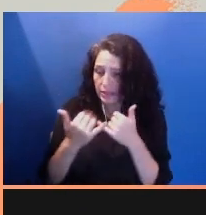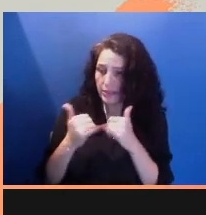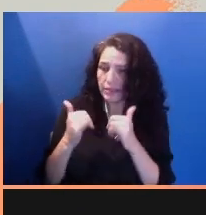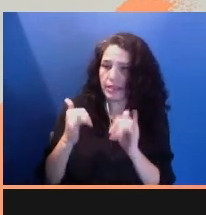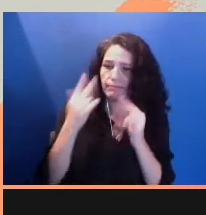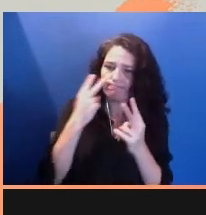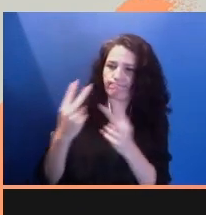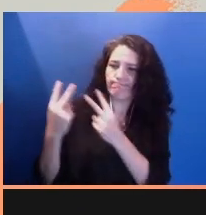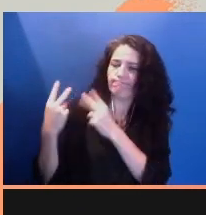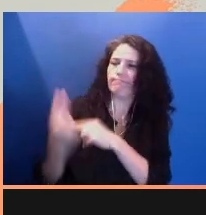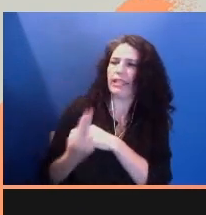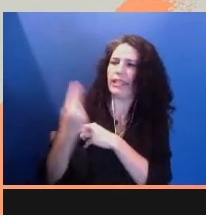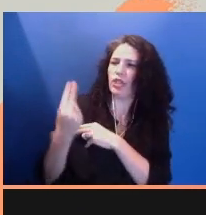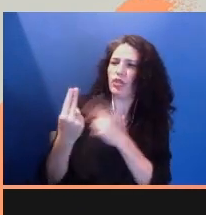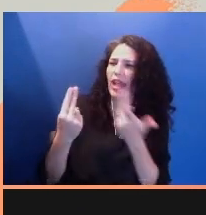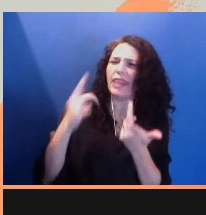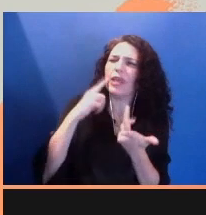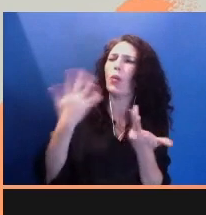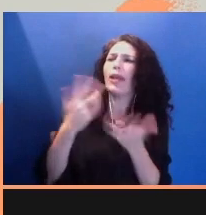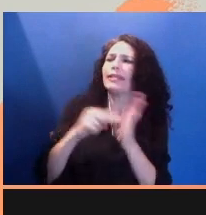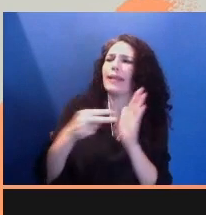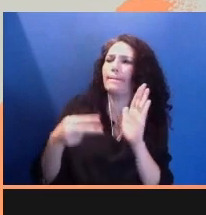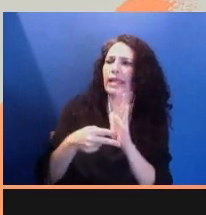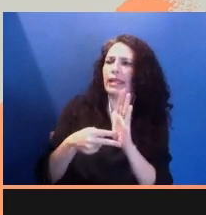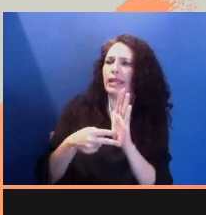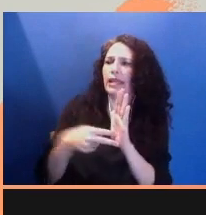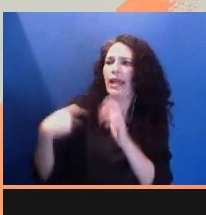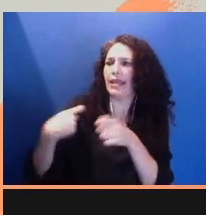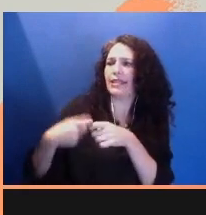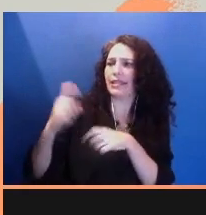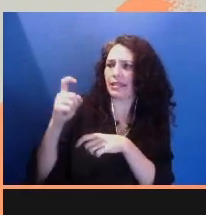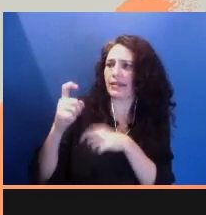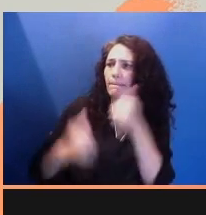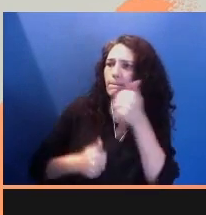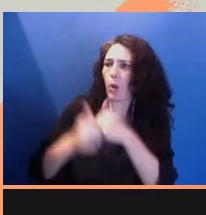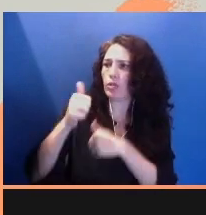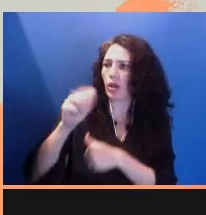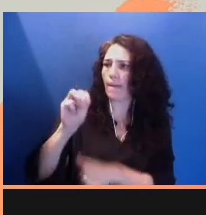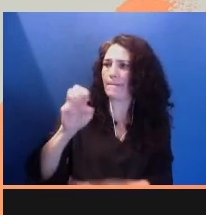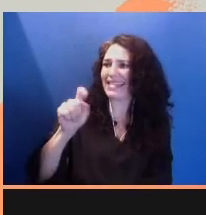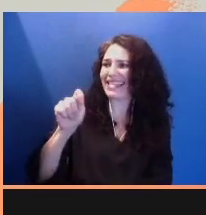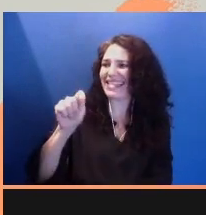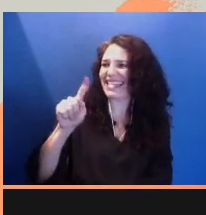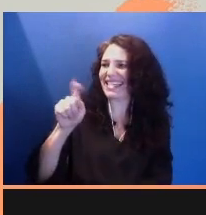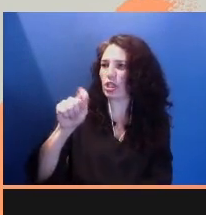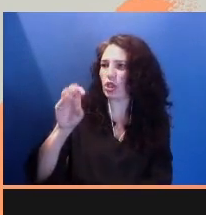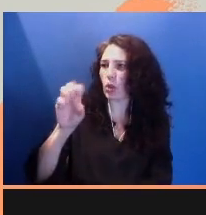I think about what it means that Latinx are majority mestizos, children of rape, of conquistadors